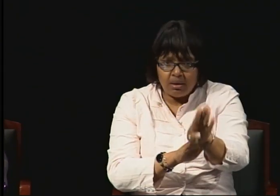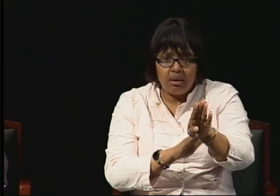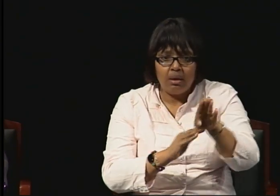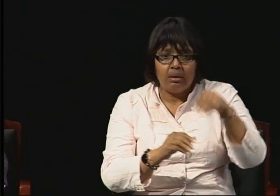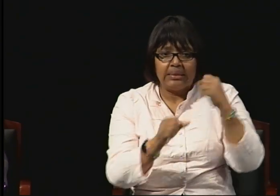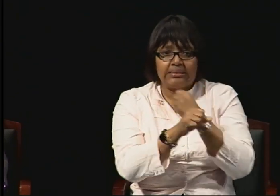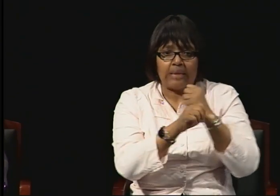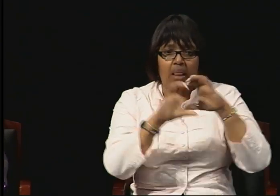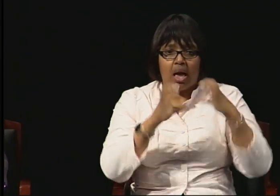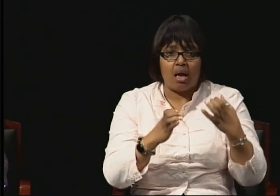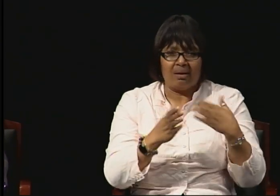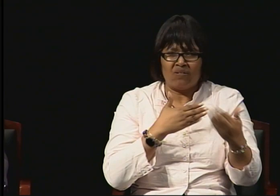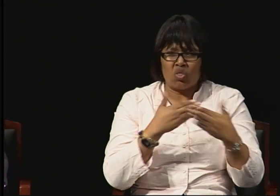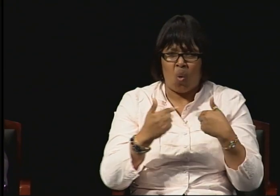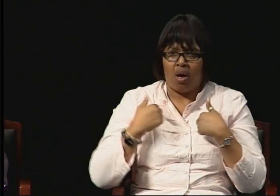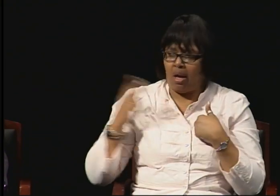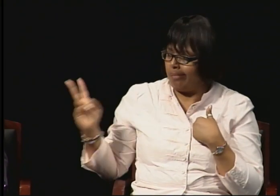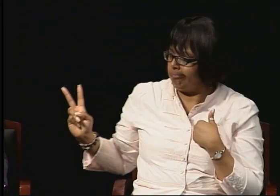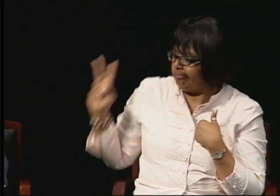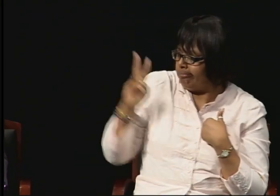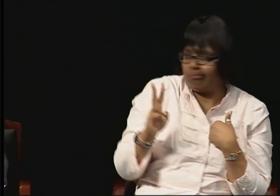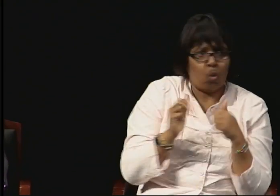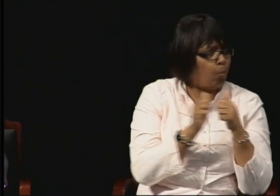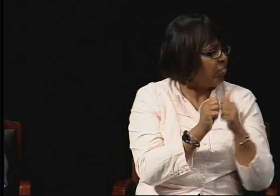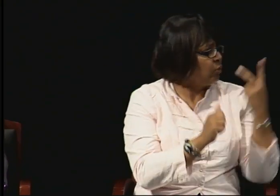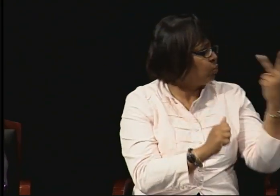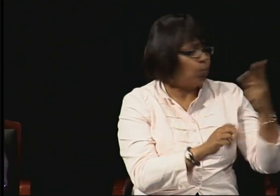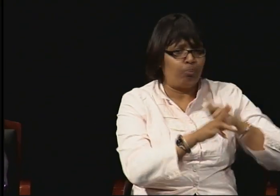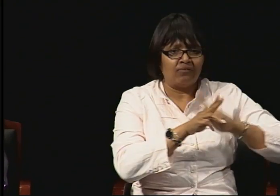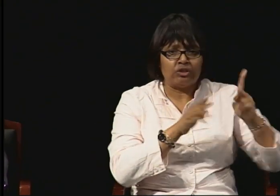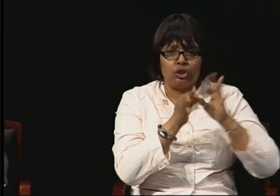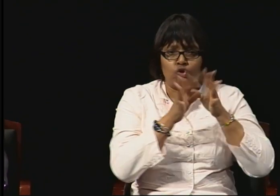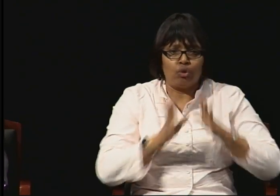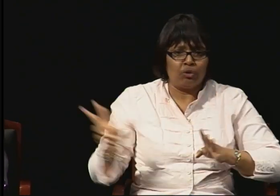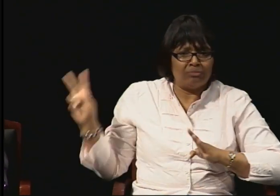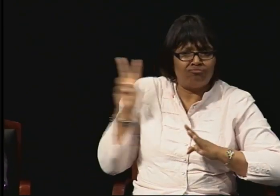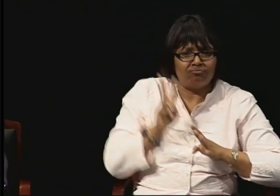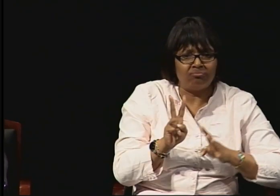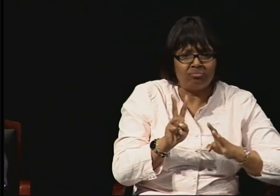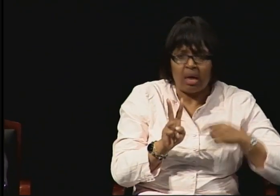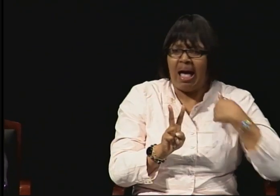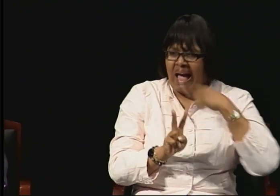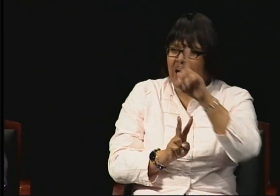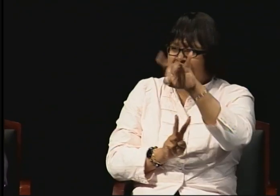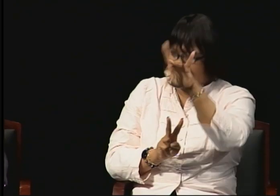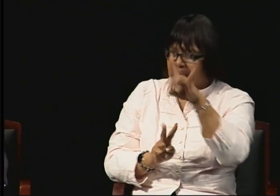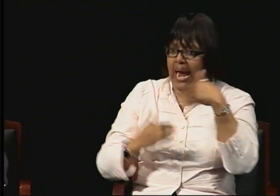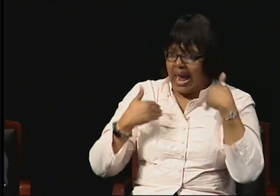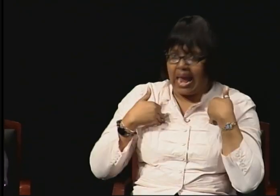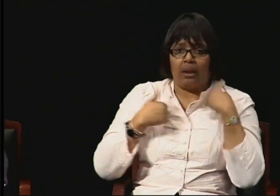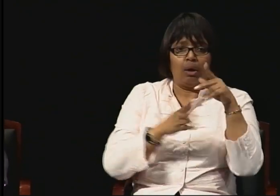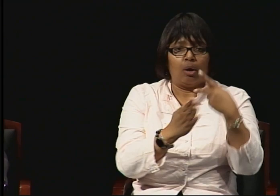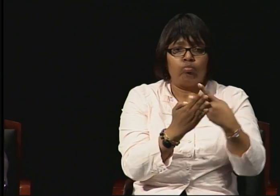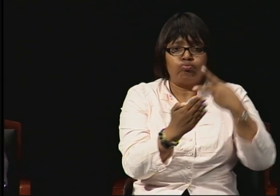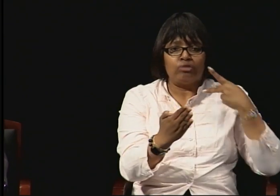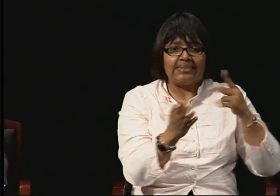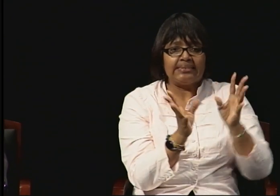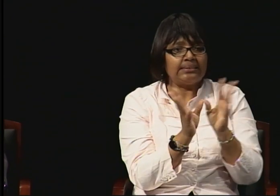to be able to take the class. I did have a pre-session with the professor so the professor understood the ins and outs